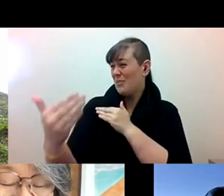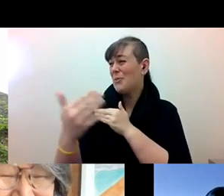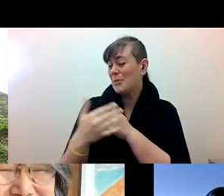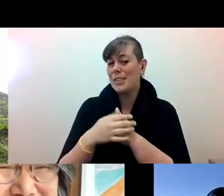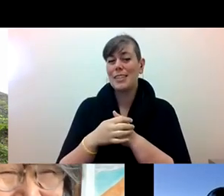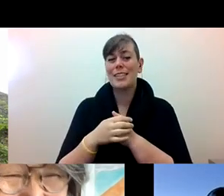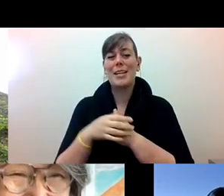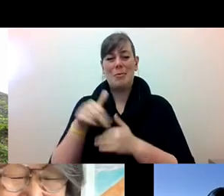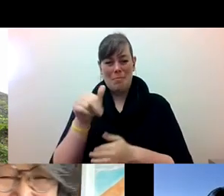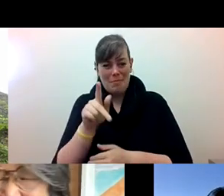pam tau lee: Oh okay.